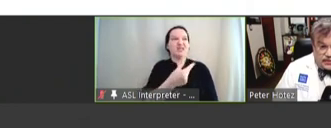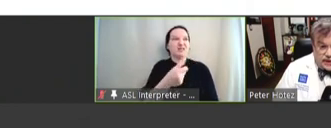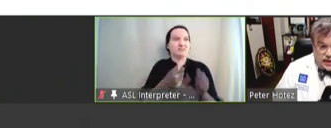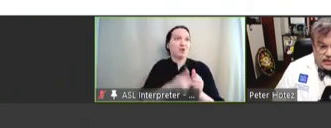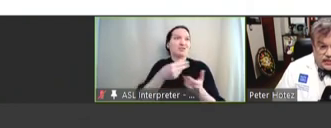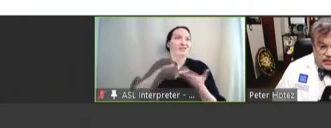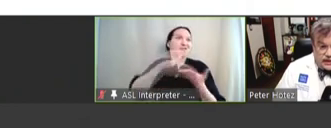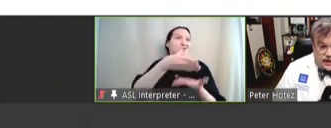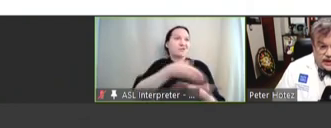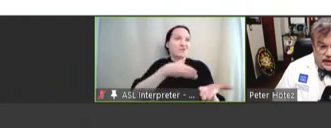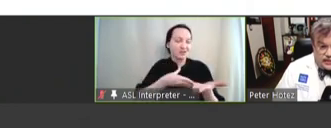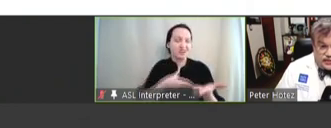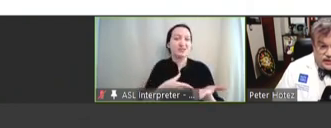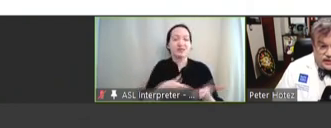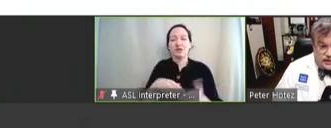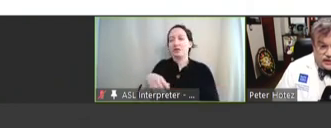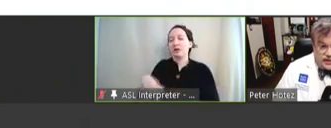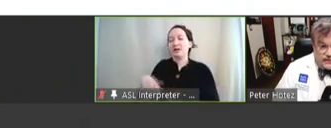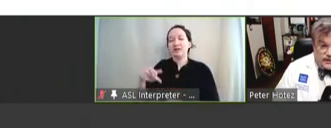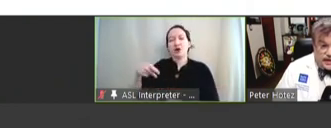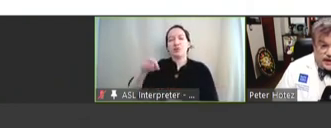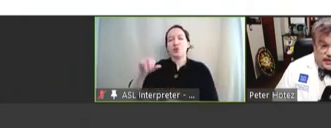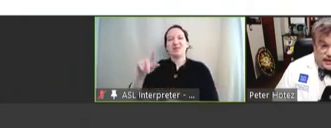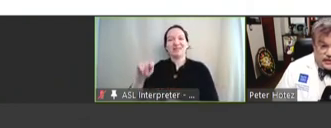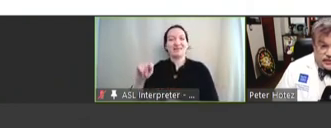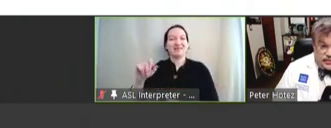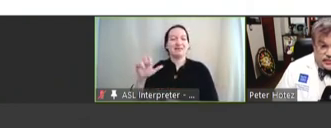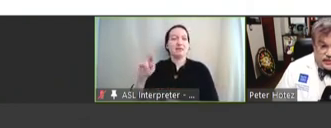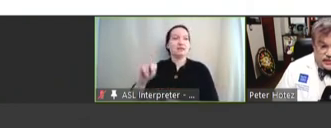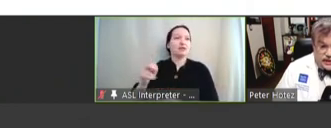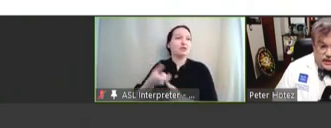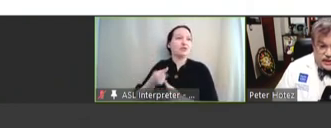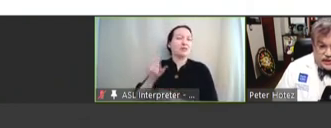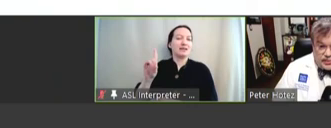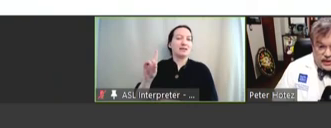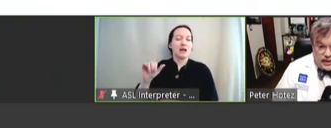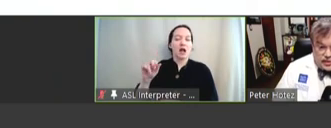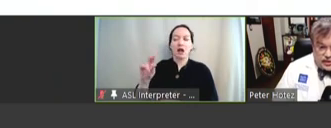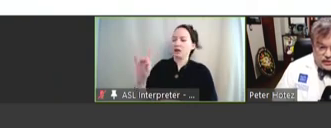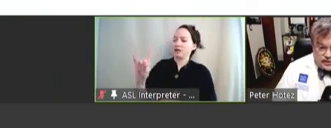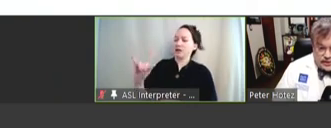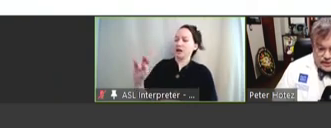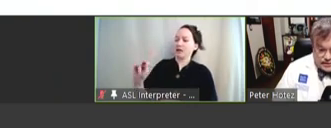a recombinant protein on alum with CpG from the Dynavax corporation, so making progress there.